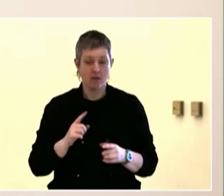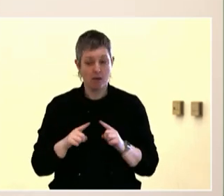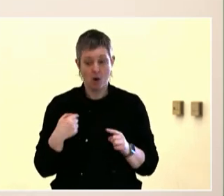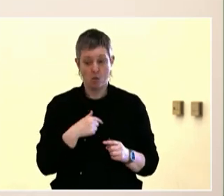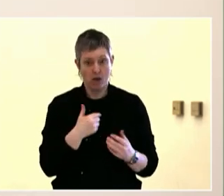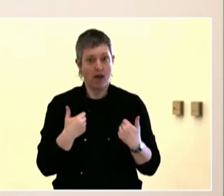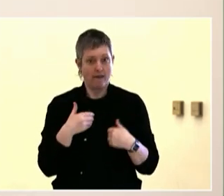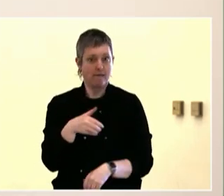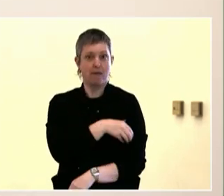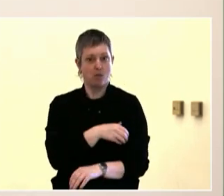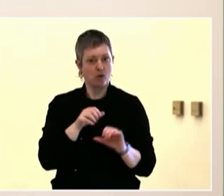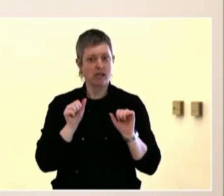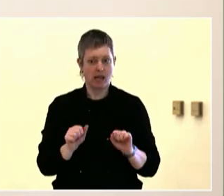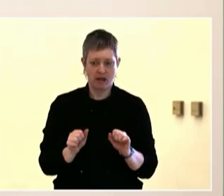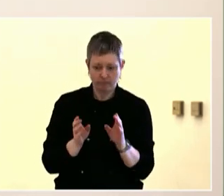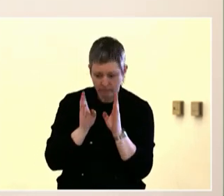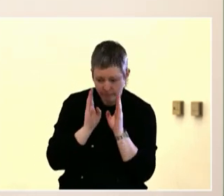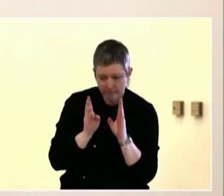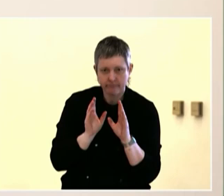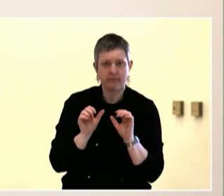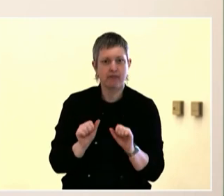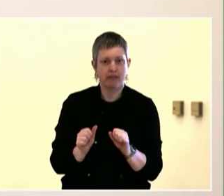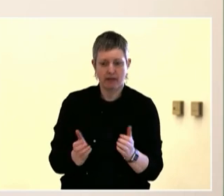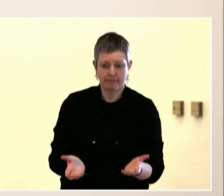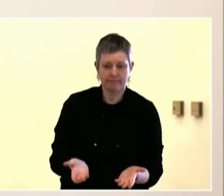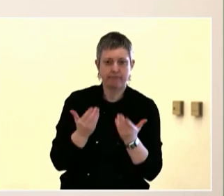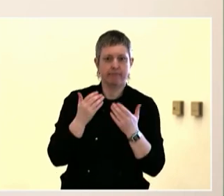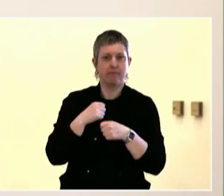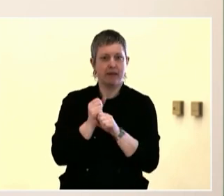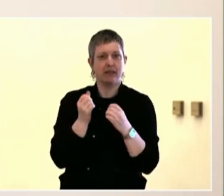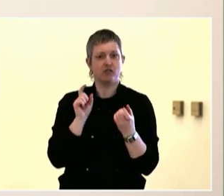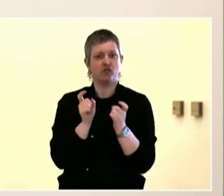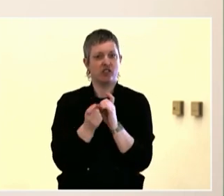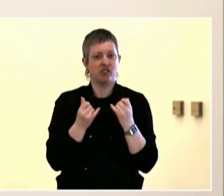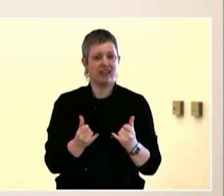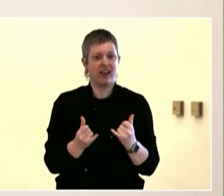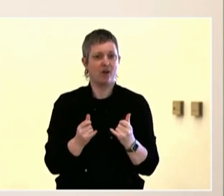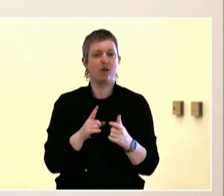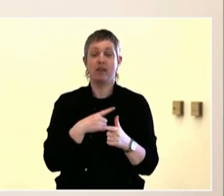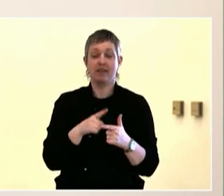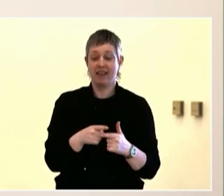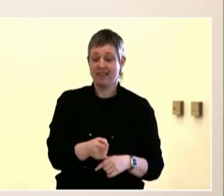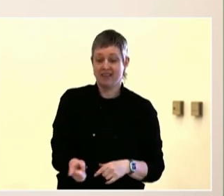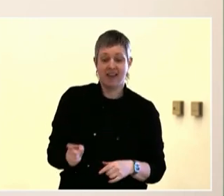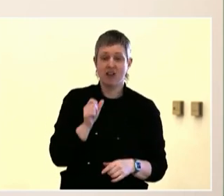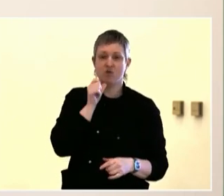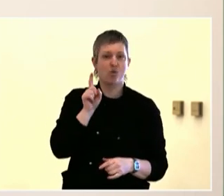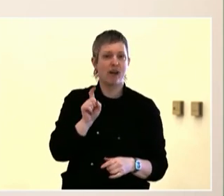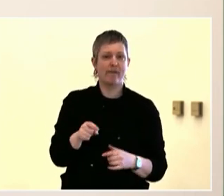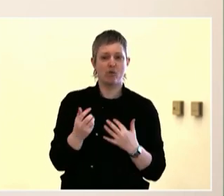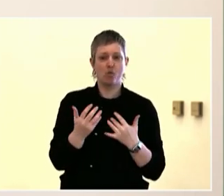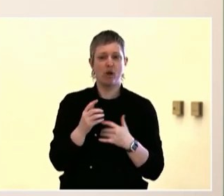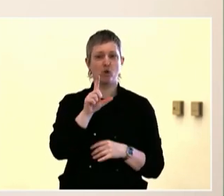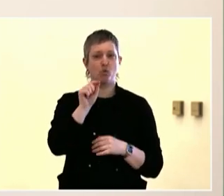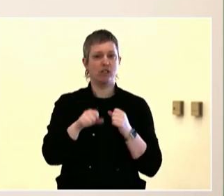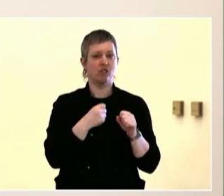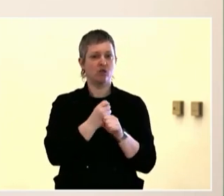So in order to sort of catch us up from that, we're going to let -- there's a whole bunch of people that are behind this